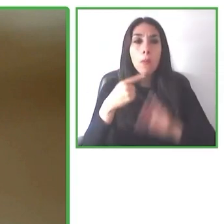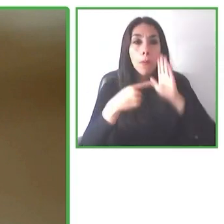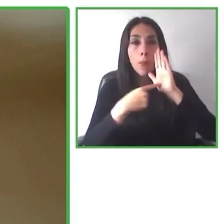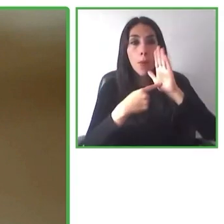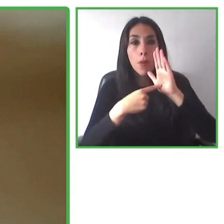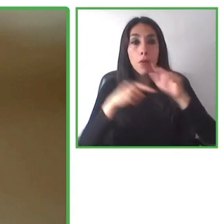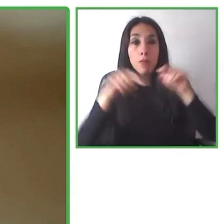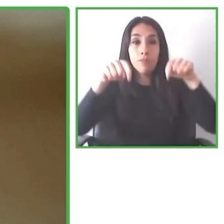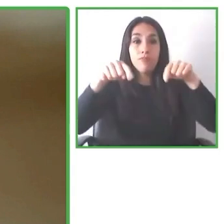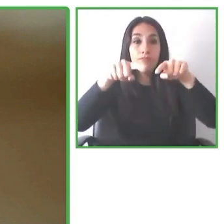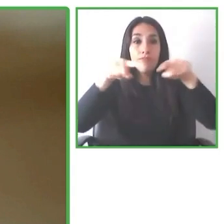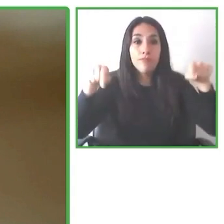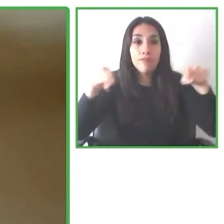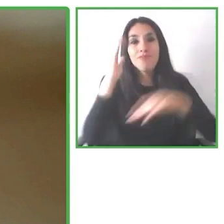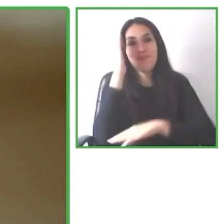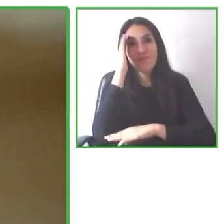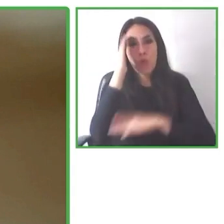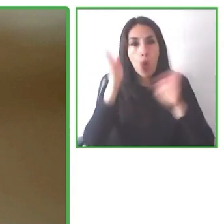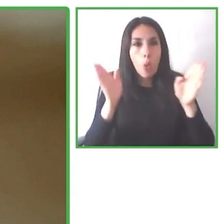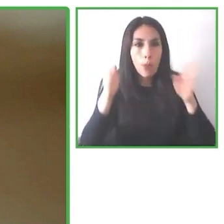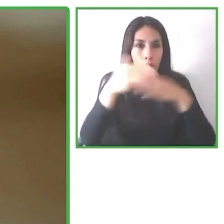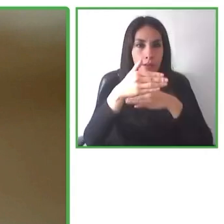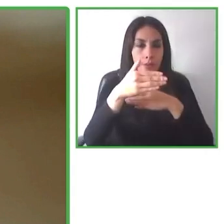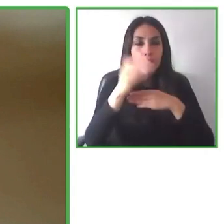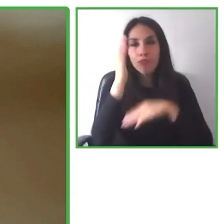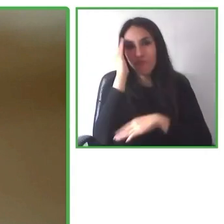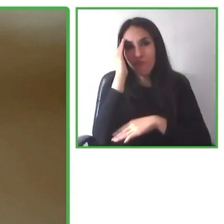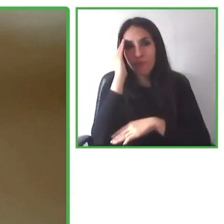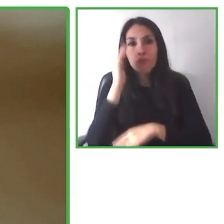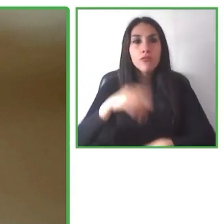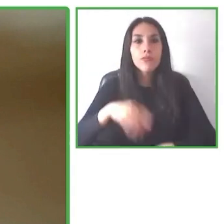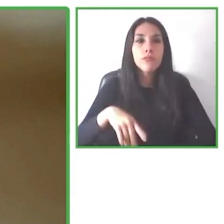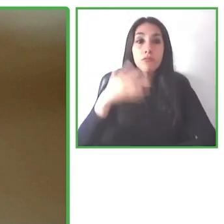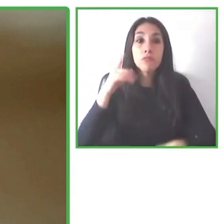We want it to be something that is standardized so that any tourist